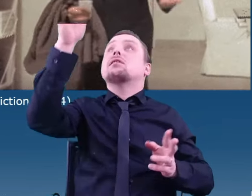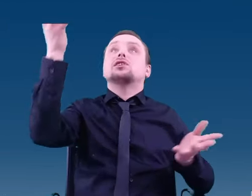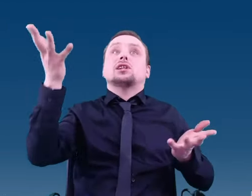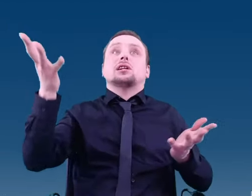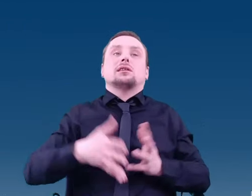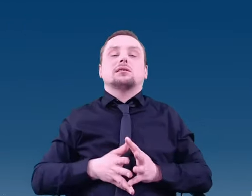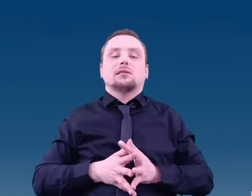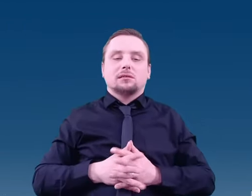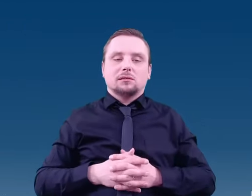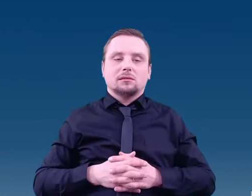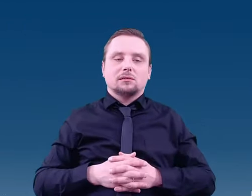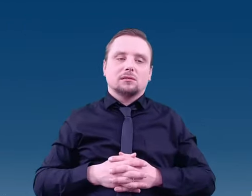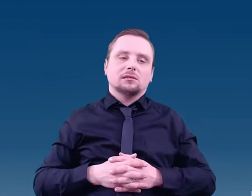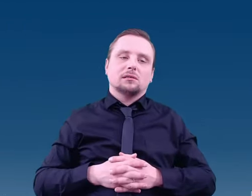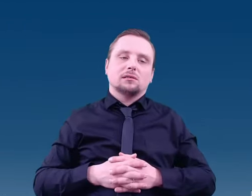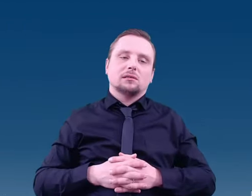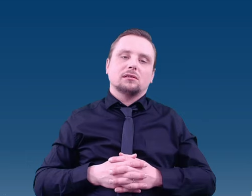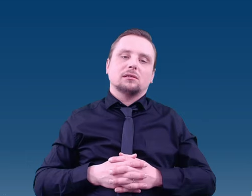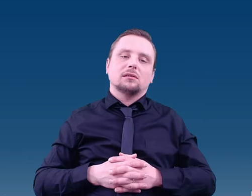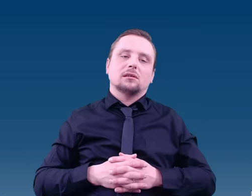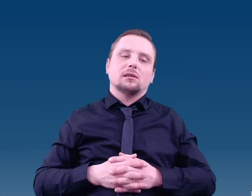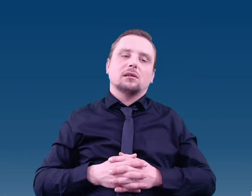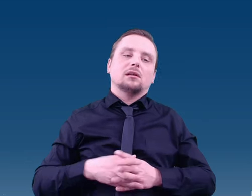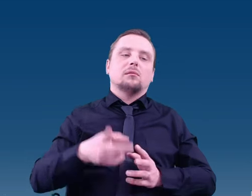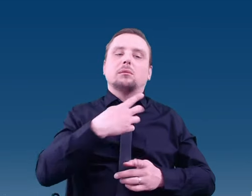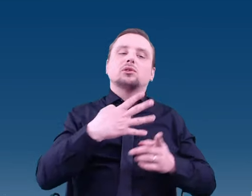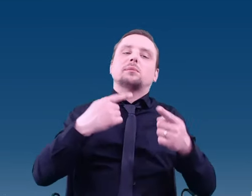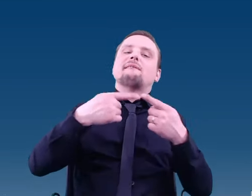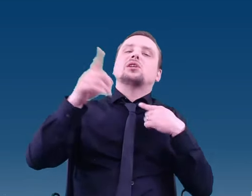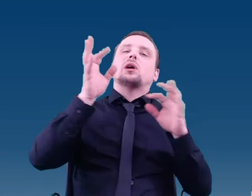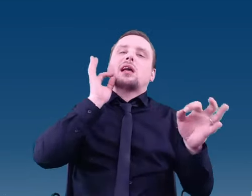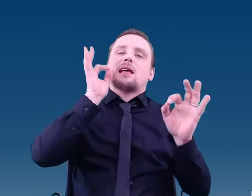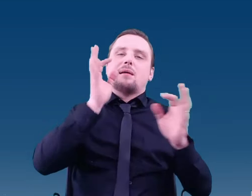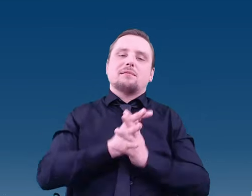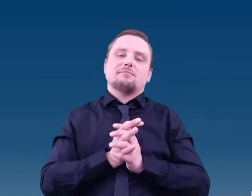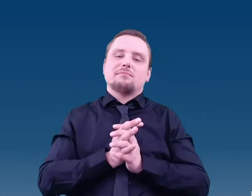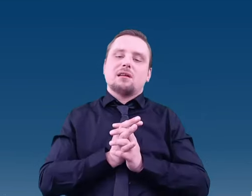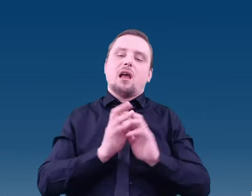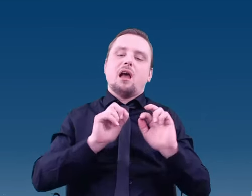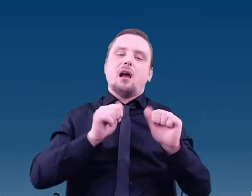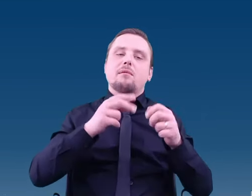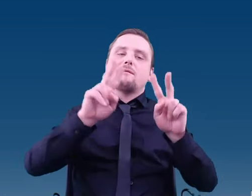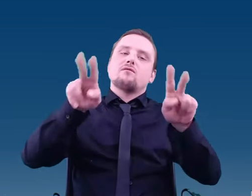Eventually, we may send something. This thing would take a sample and come back to us